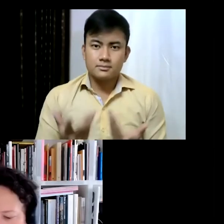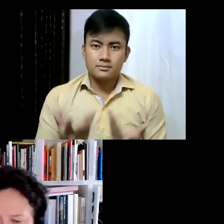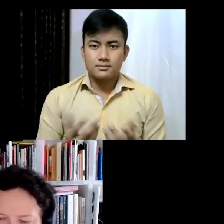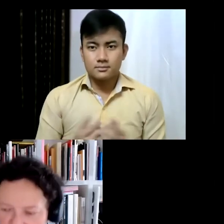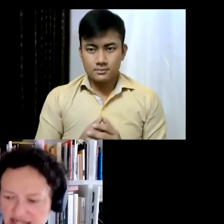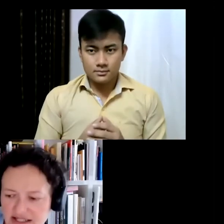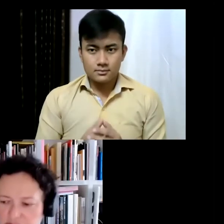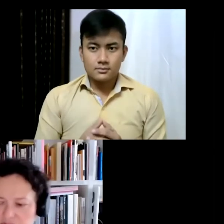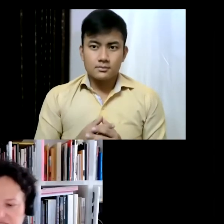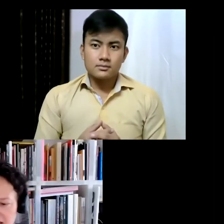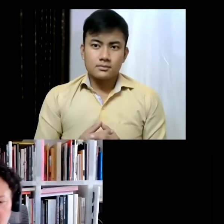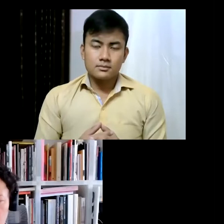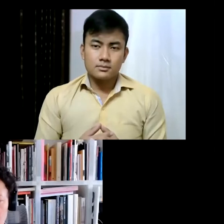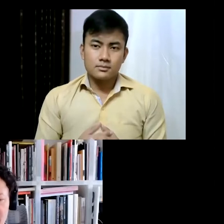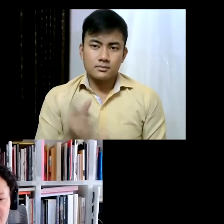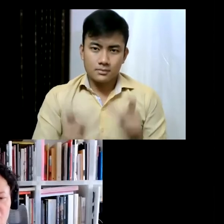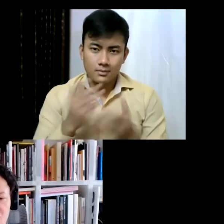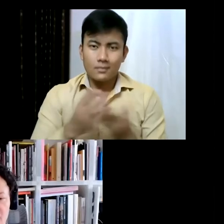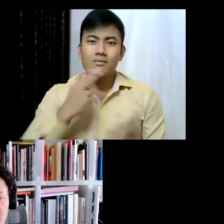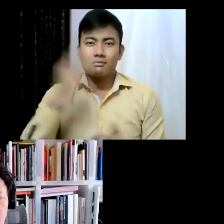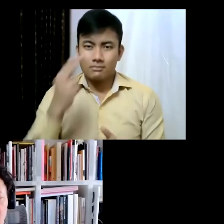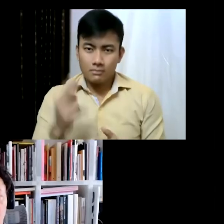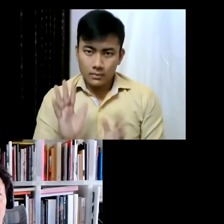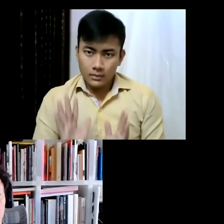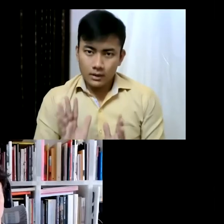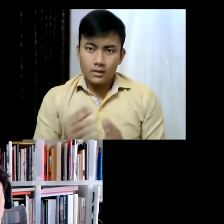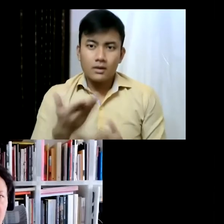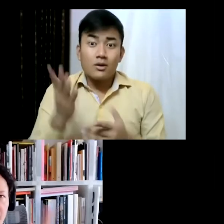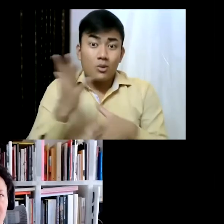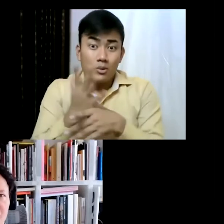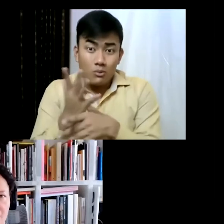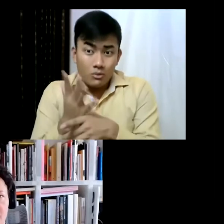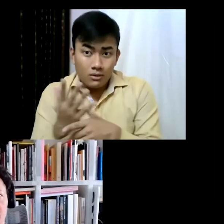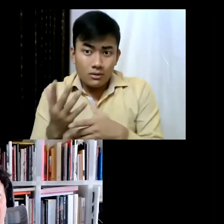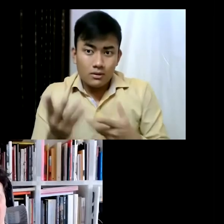Argentinean artist was the, is structured in a way that you can read it from the first chapter to the